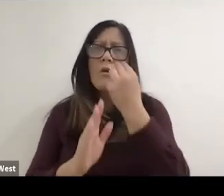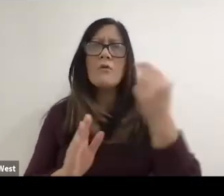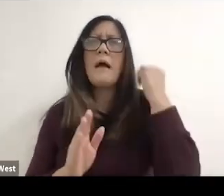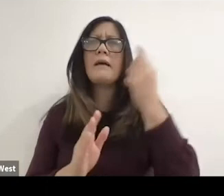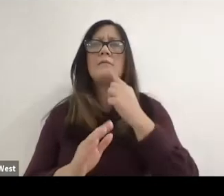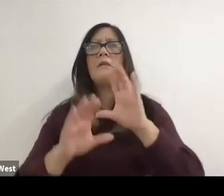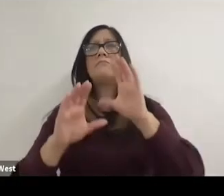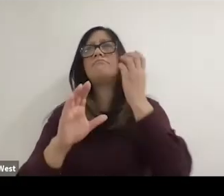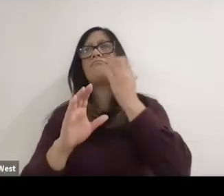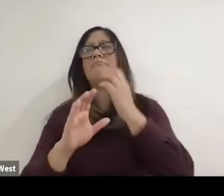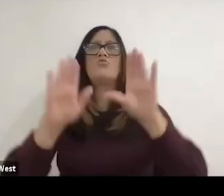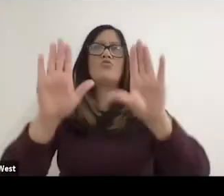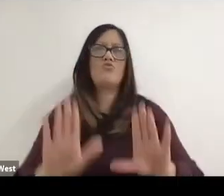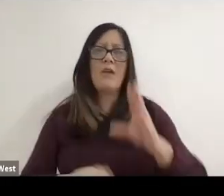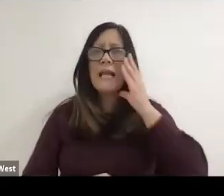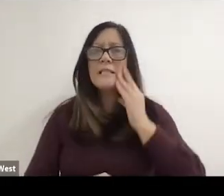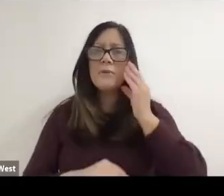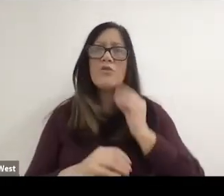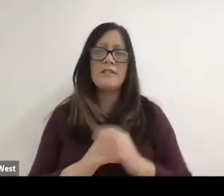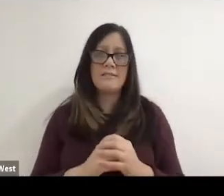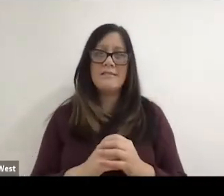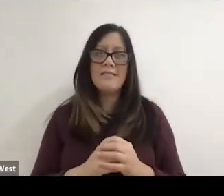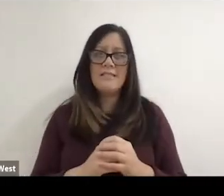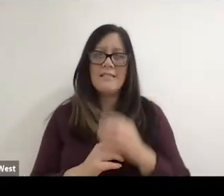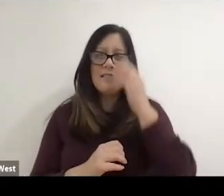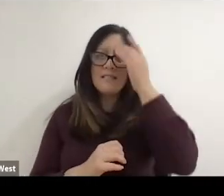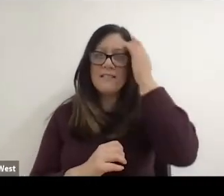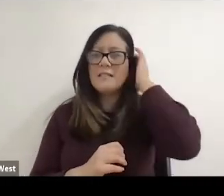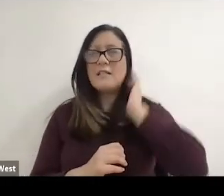what a great experience that was. You know that I was able to experience